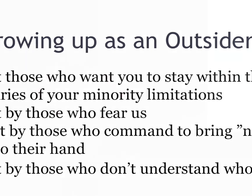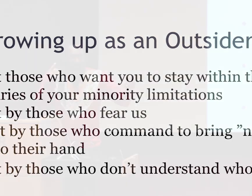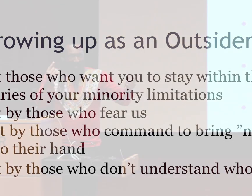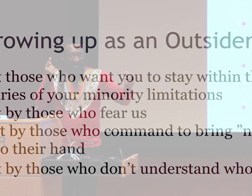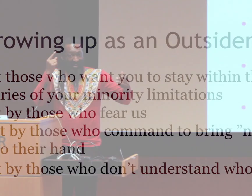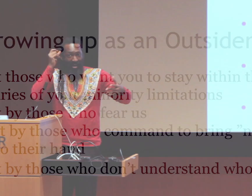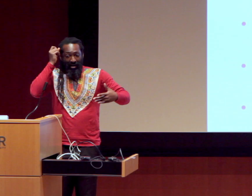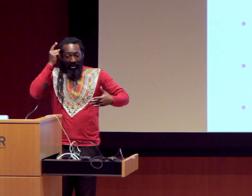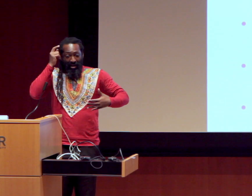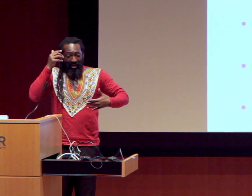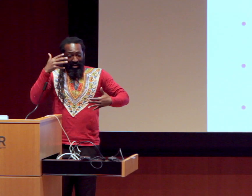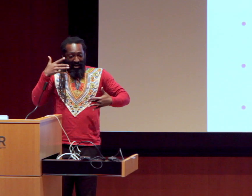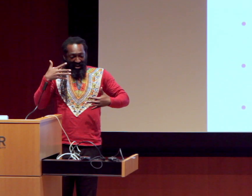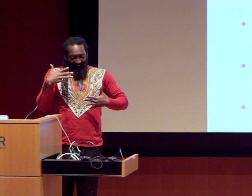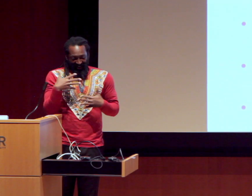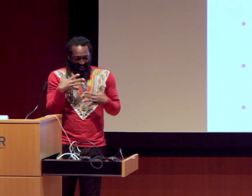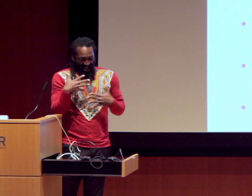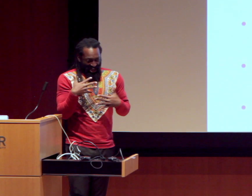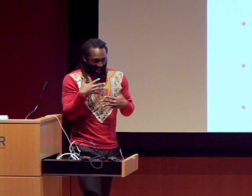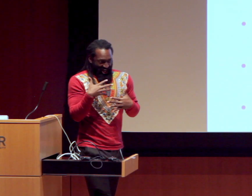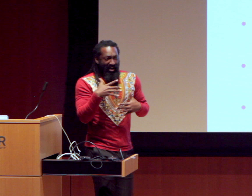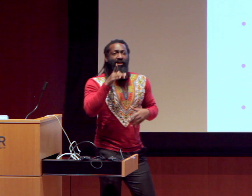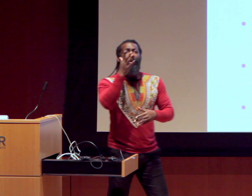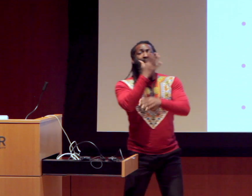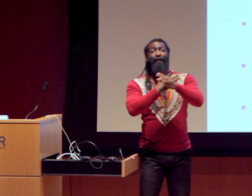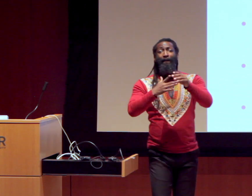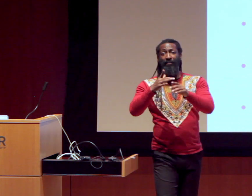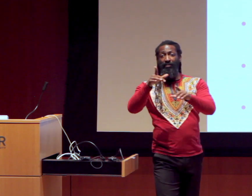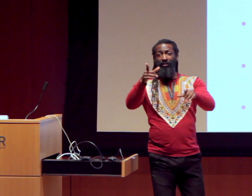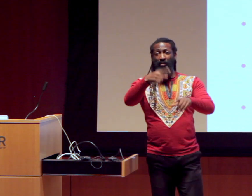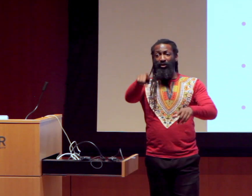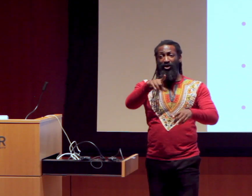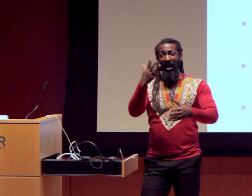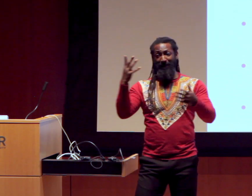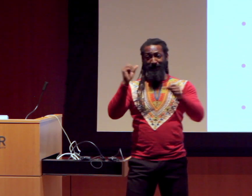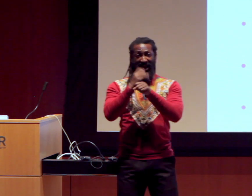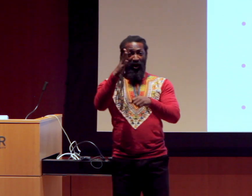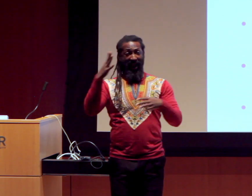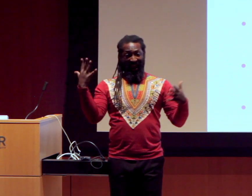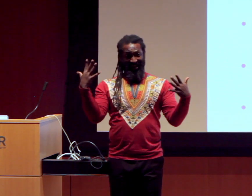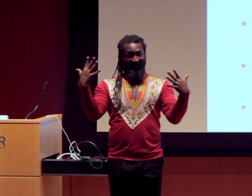because they don’t know what to do, because that understanding and lack of knowledge turns into fear.